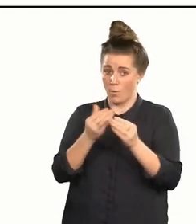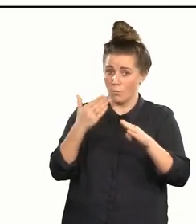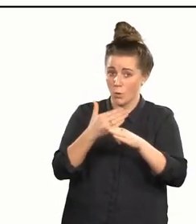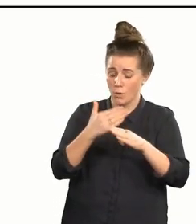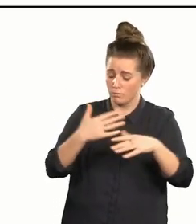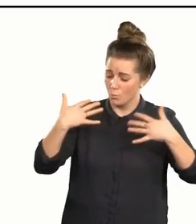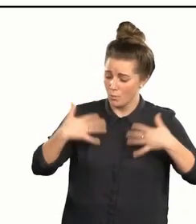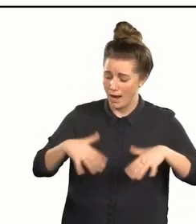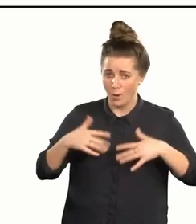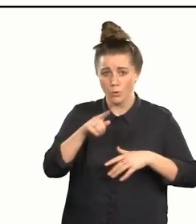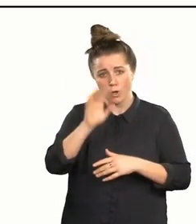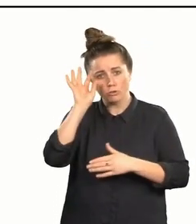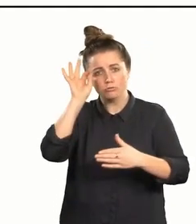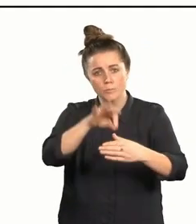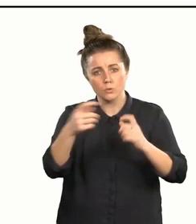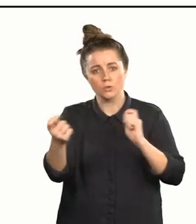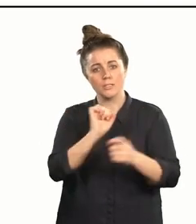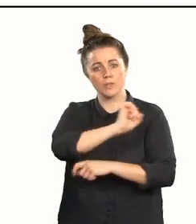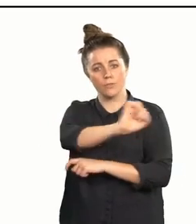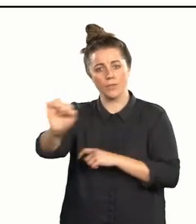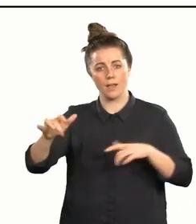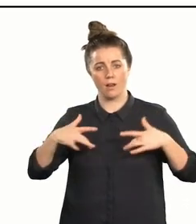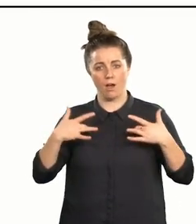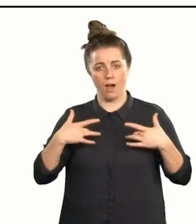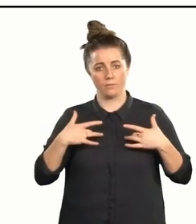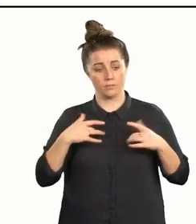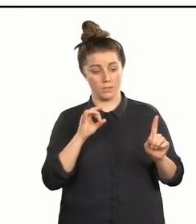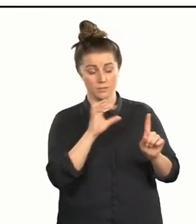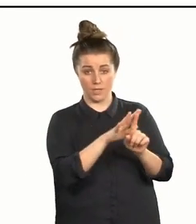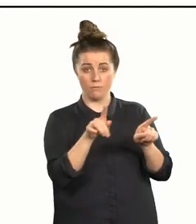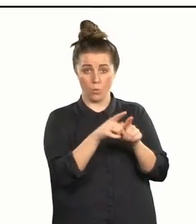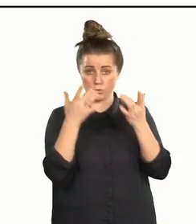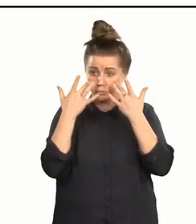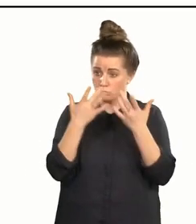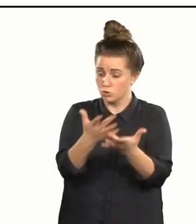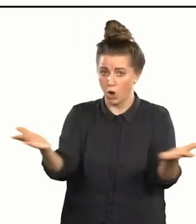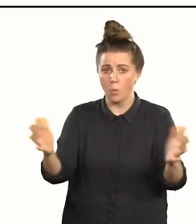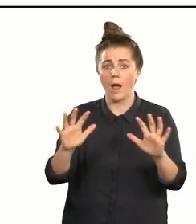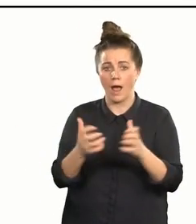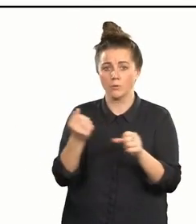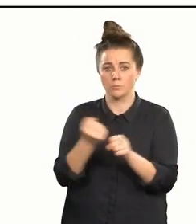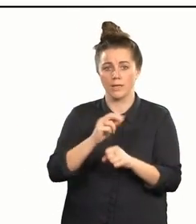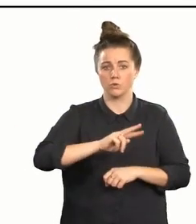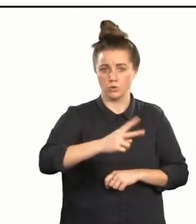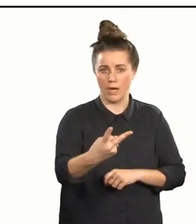and how you have contributed to changing their lives as you yourself have demonstrated how to make the change.